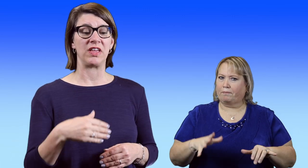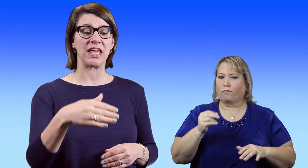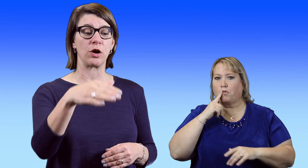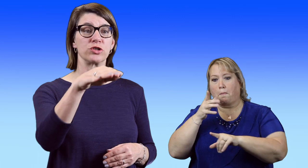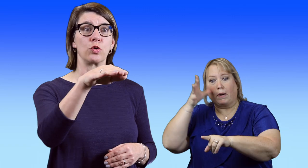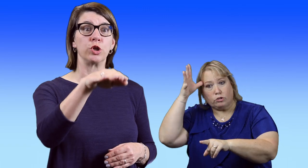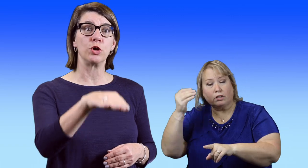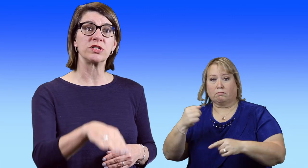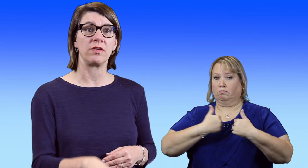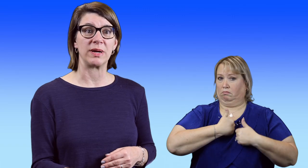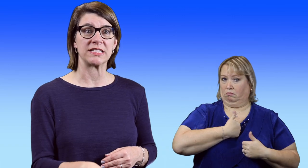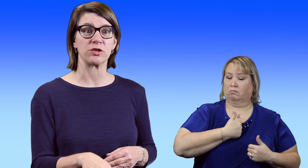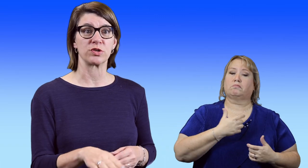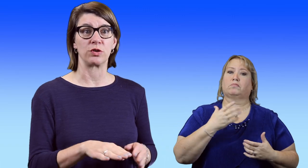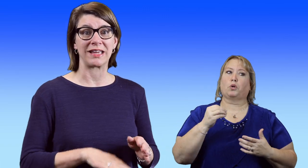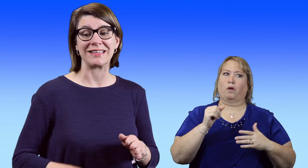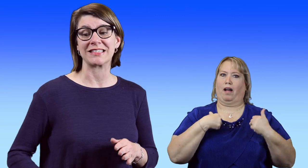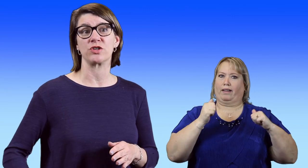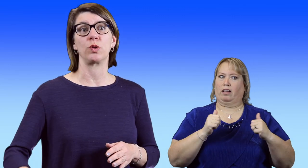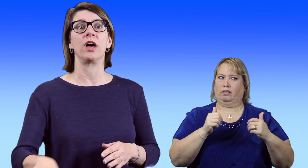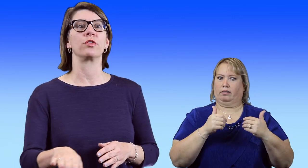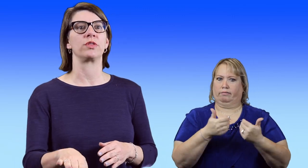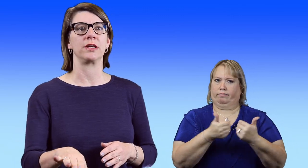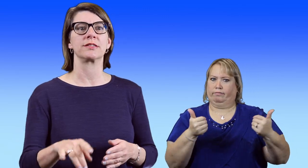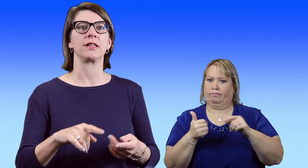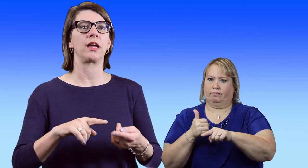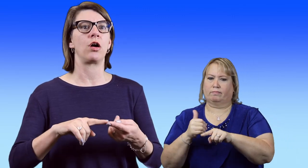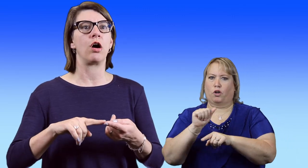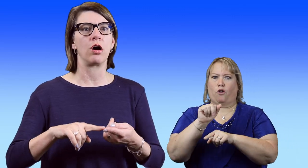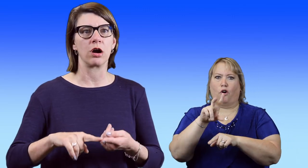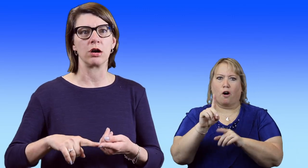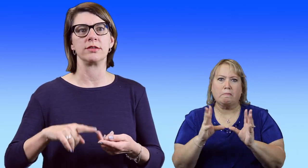and that also closed off my schedule so that I can schedule other things like arts,